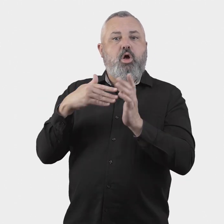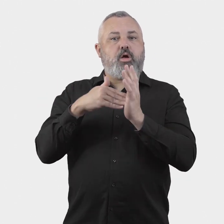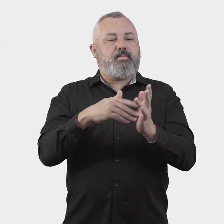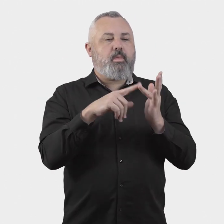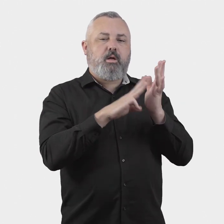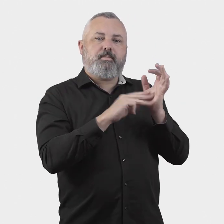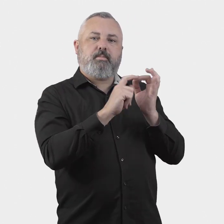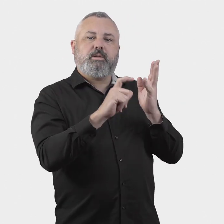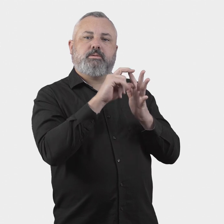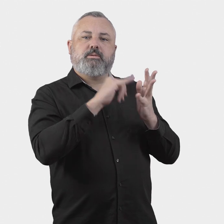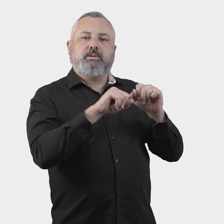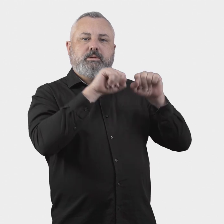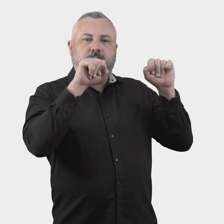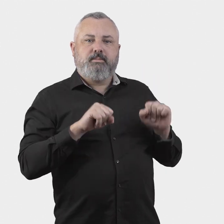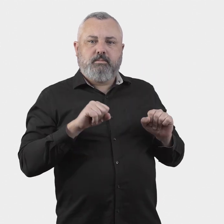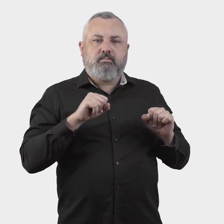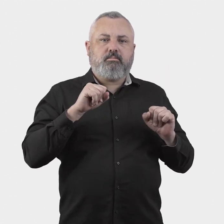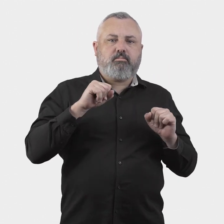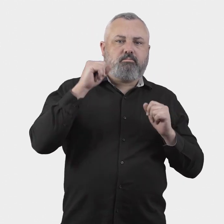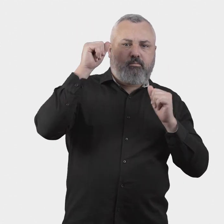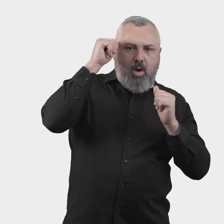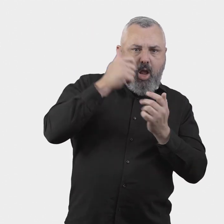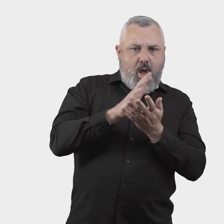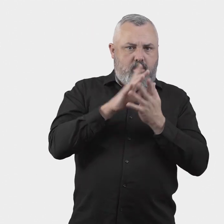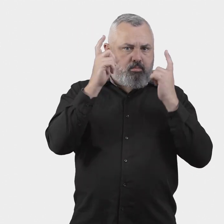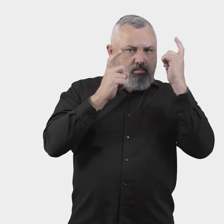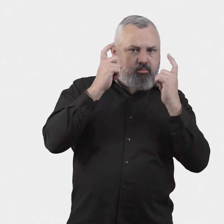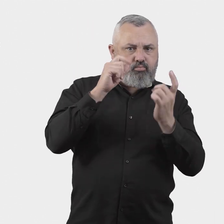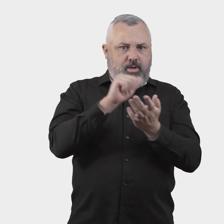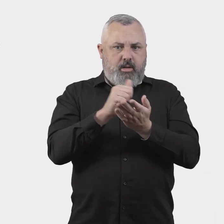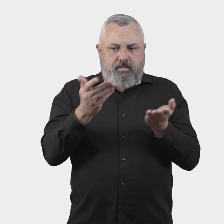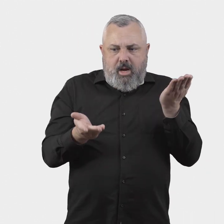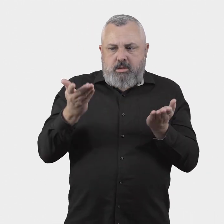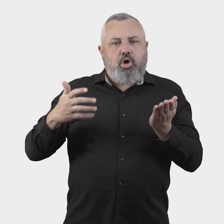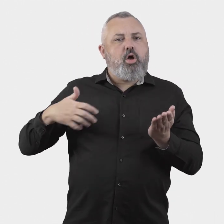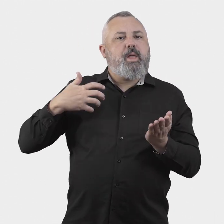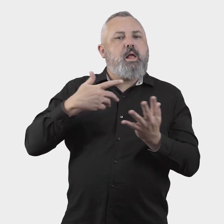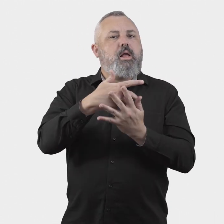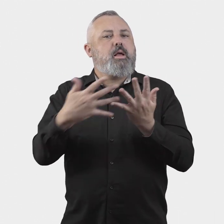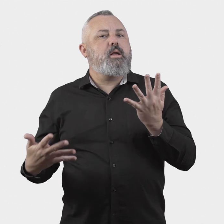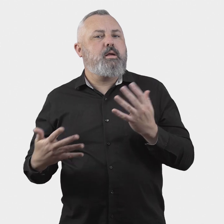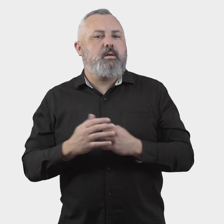to support the Aviation Industry Ombuds Scheme’s consideration of customer complaints.